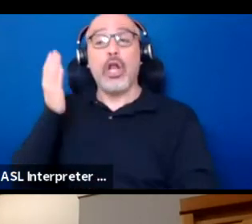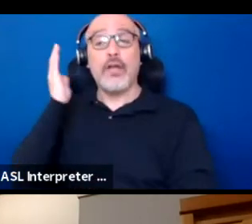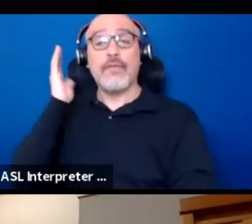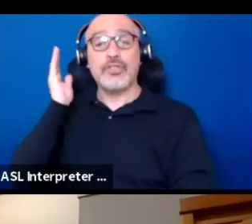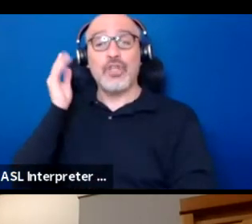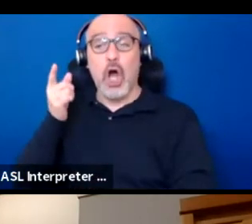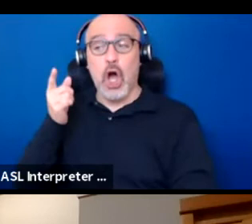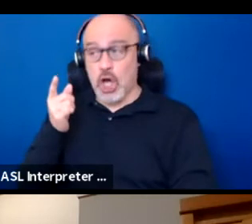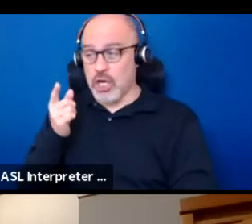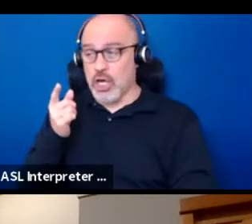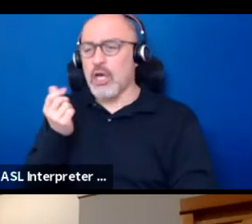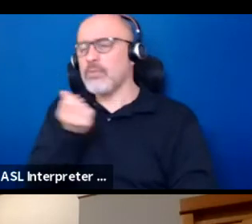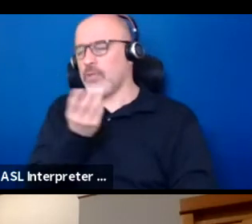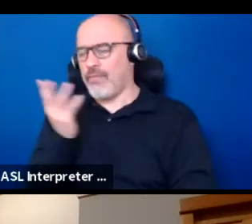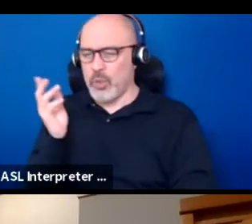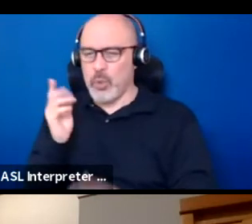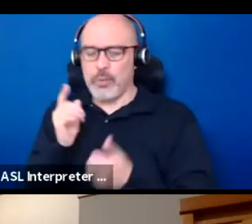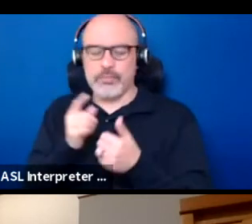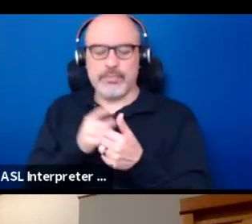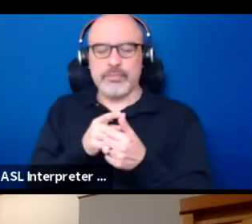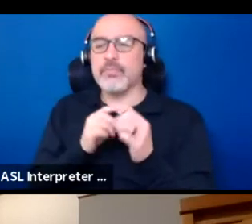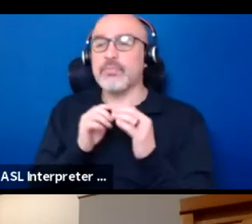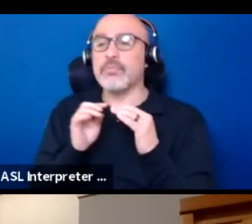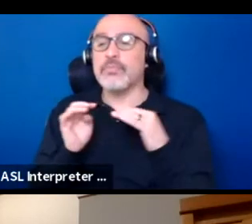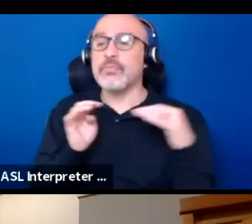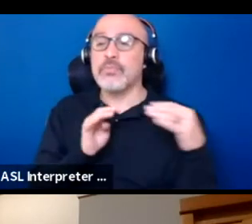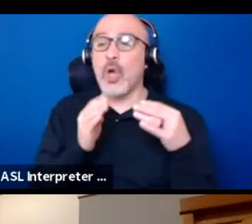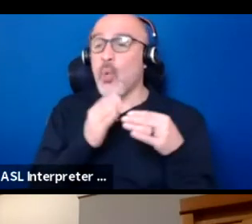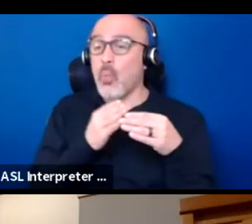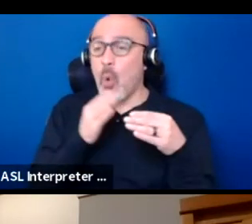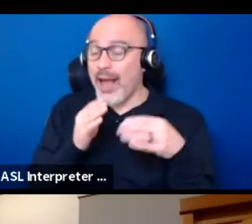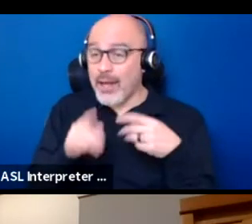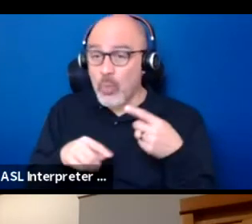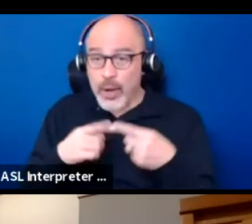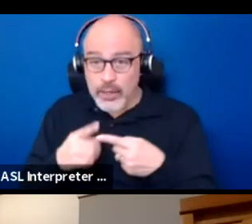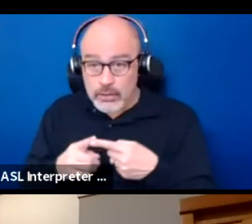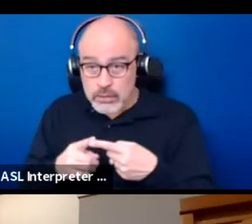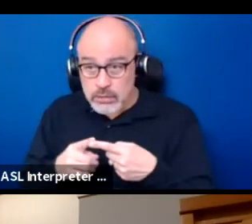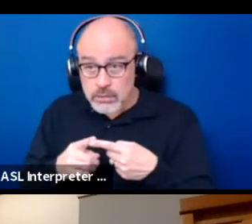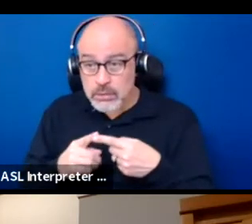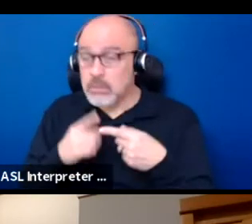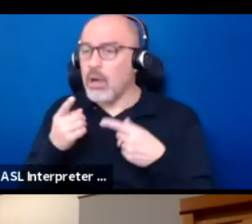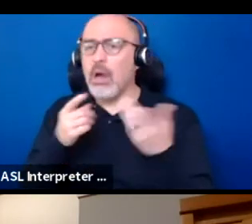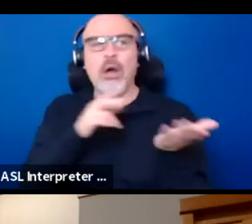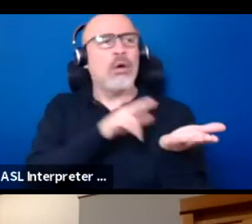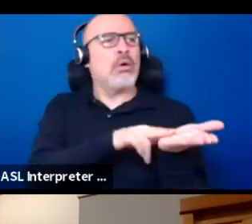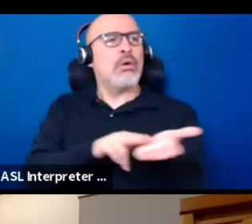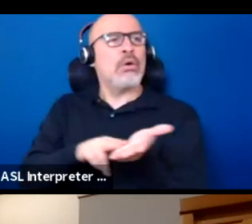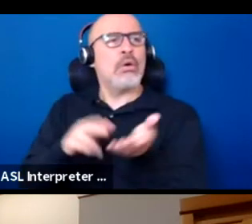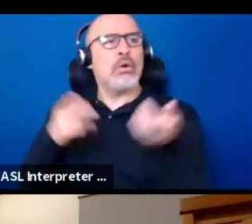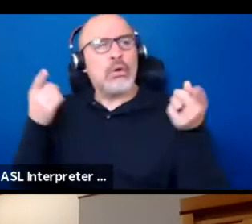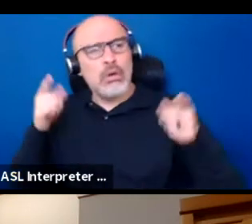a couple of things strike me. First, when I did "The War End", people said, well, you signed treaties. Come on, you signed treaties. And yeah, but they always were broken